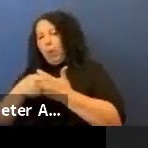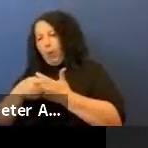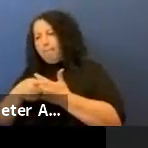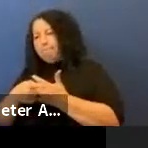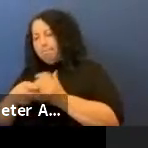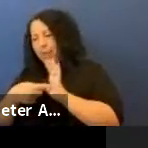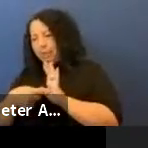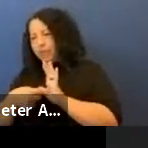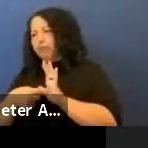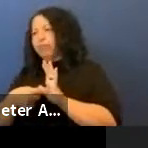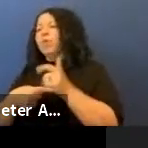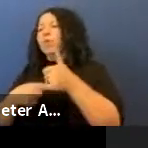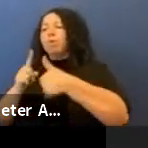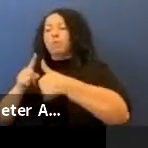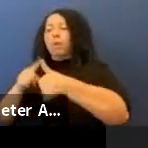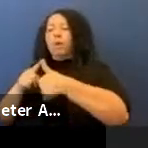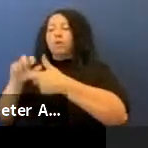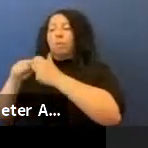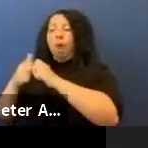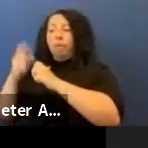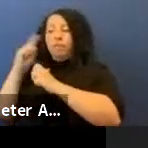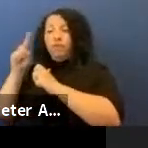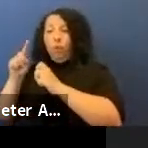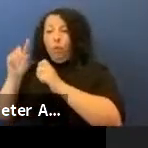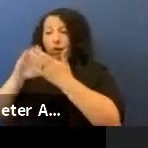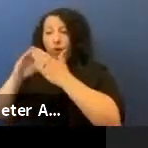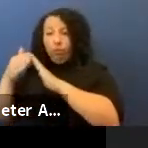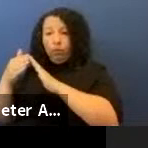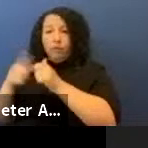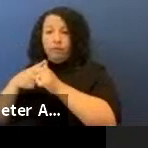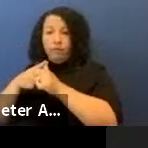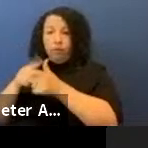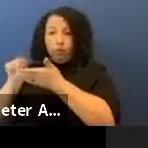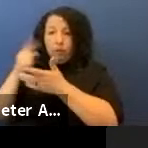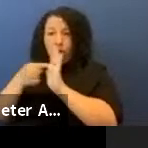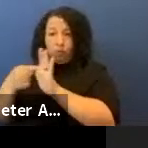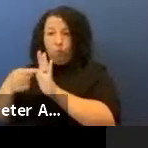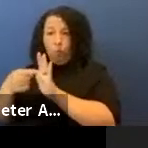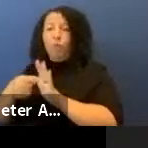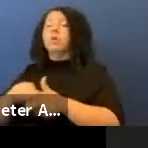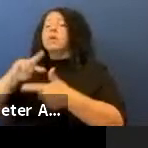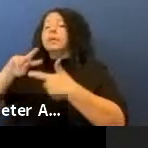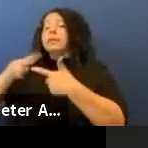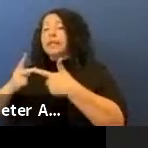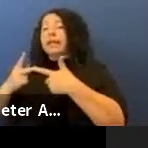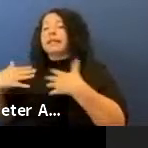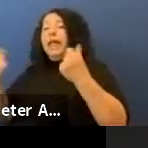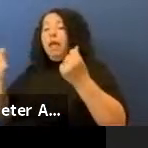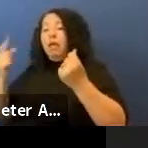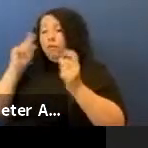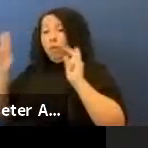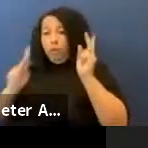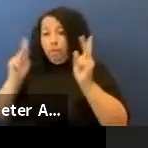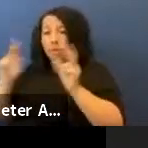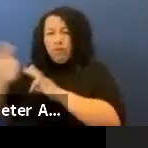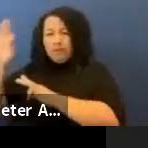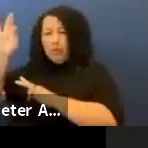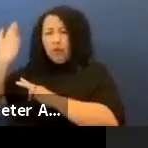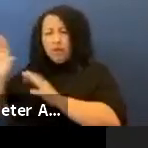issues for communities which is the first print I showed you, the second is the health of the people, the spirit of the society, the health,